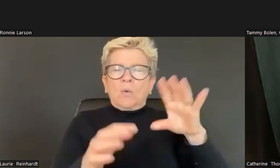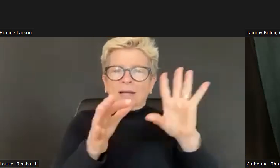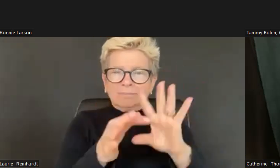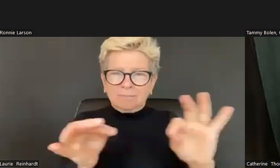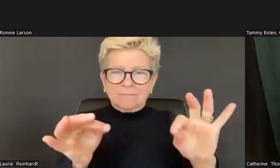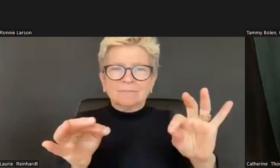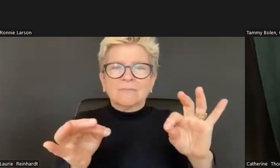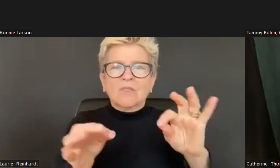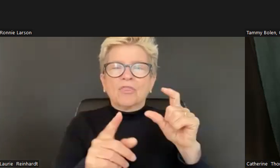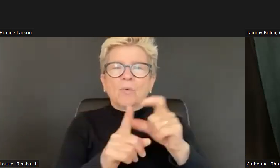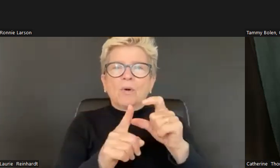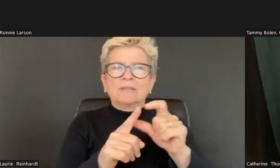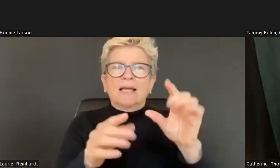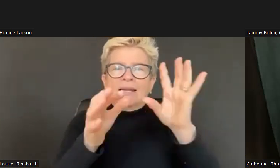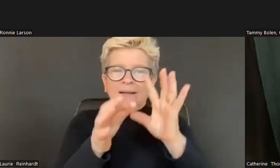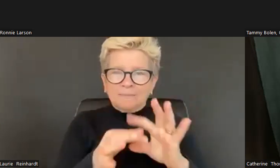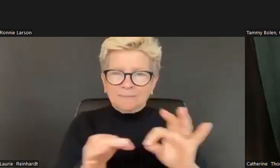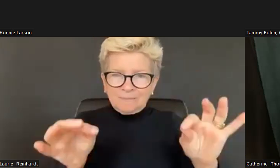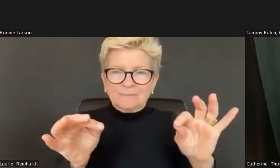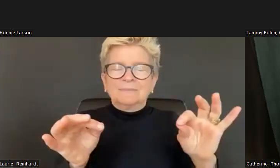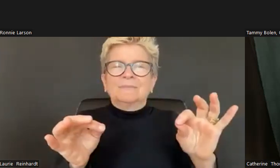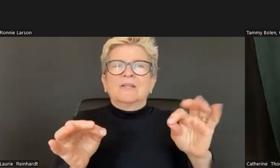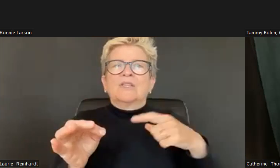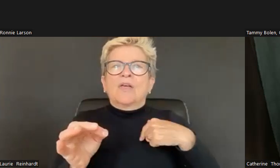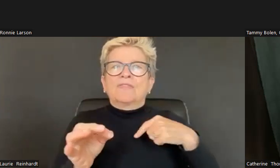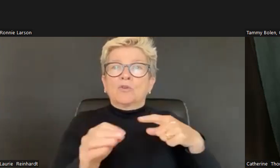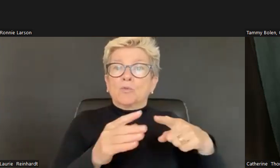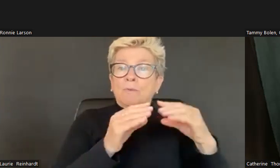Because I wanted those words to greet students as they entered and then had a closing ritual. This was every day if I was in the room that used that sign and the kid press words.